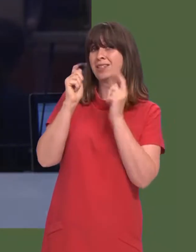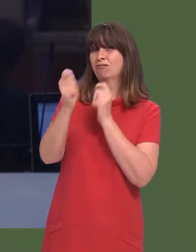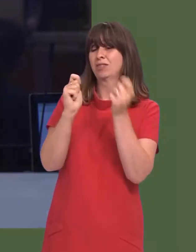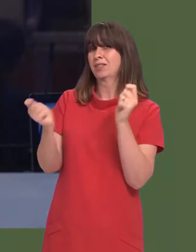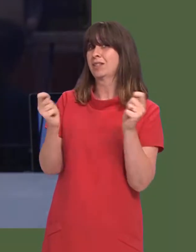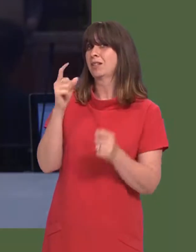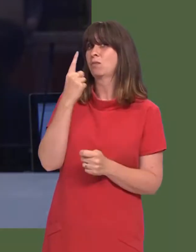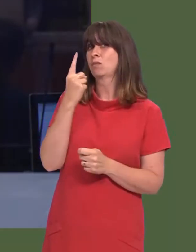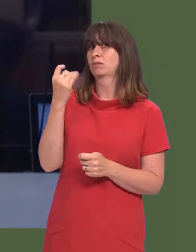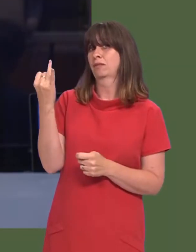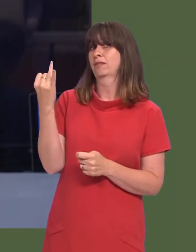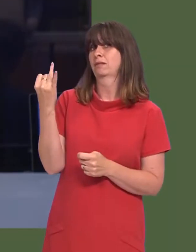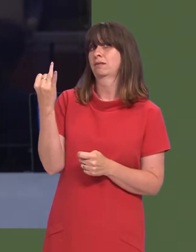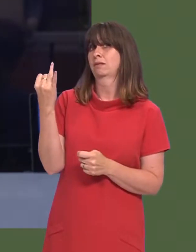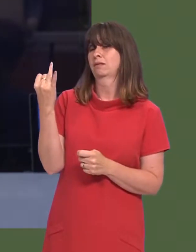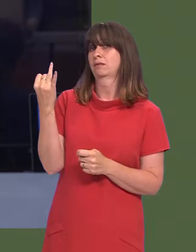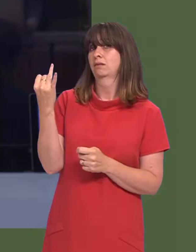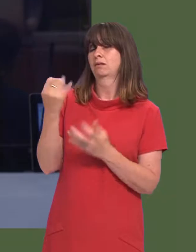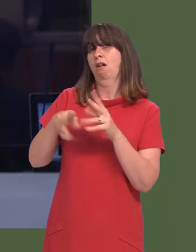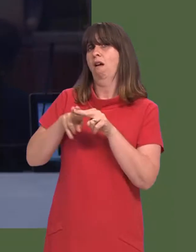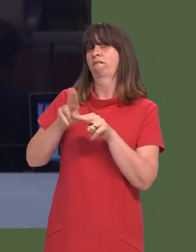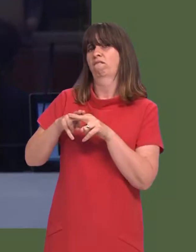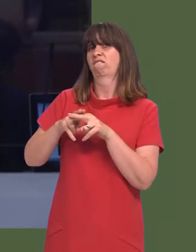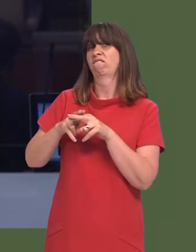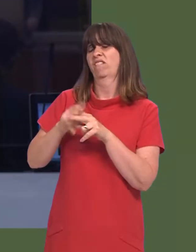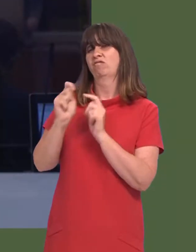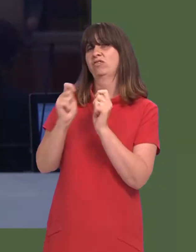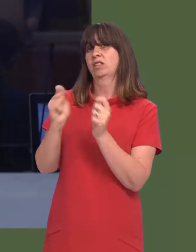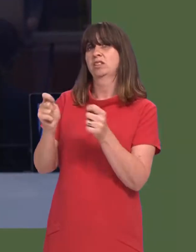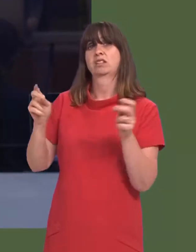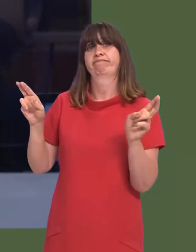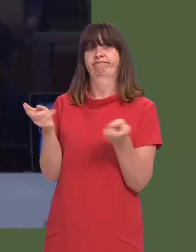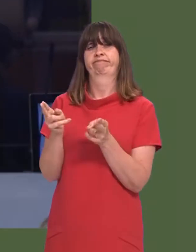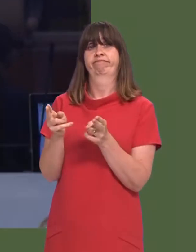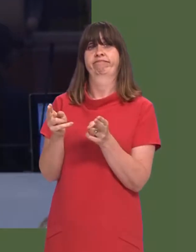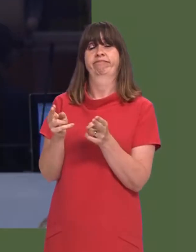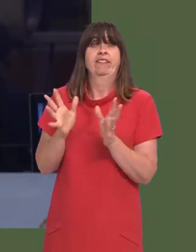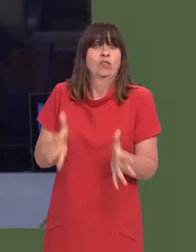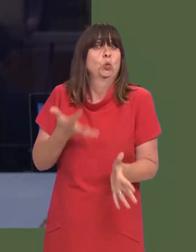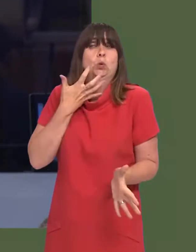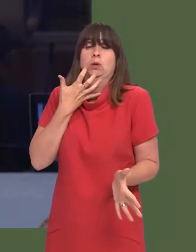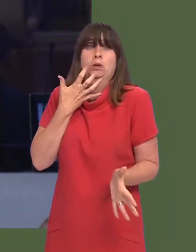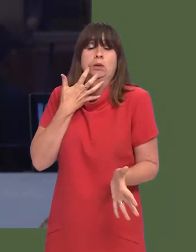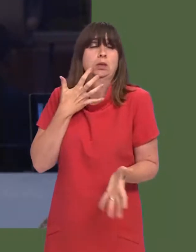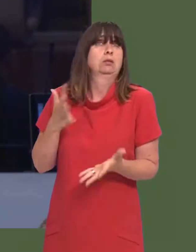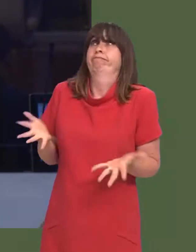in Bangor alone. Unfortunately, so many of our universities are being forced to take these steps at the